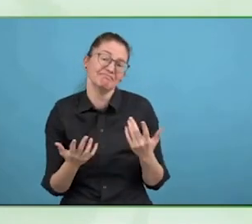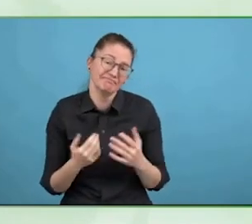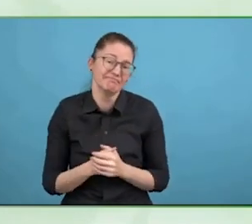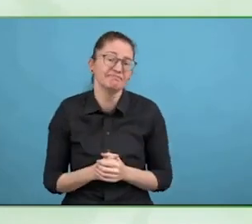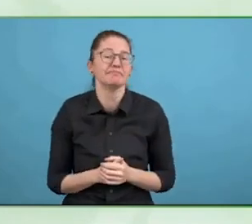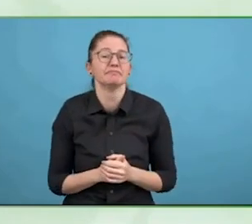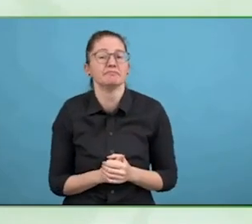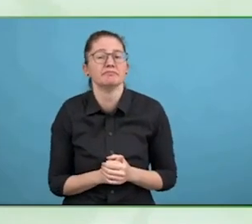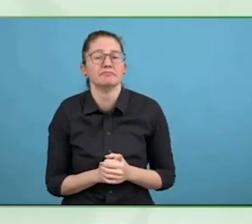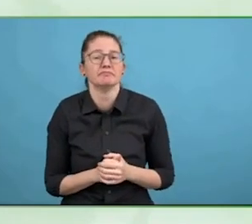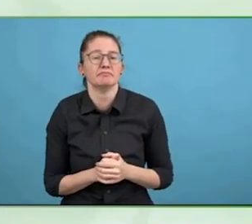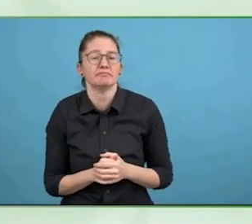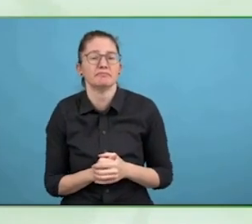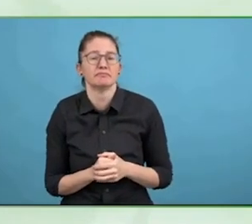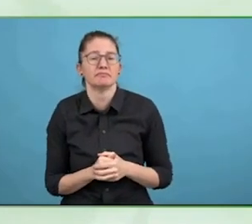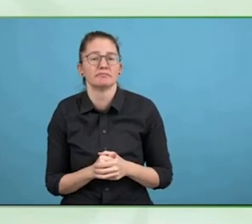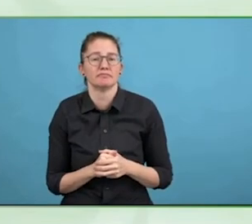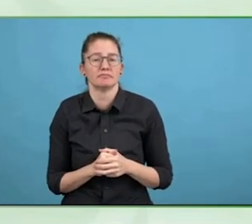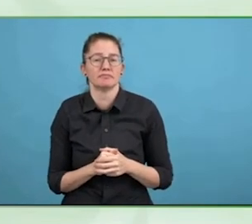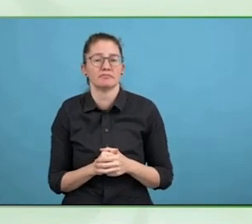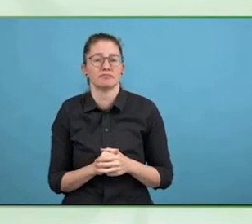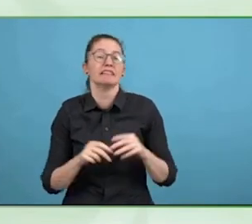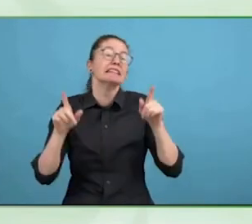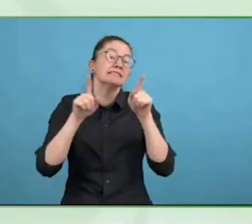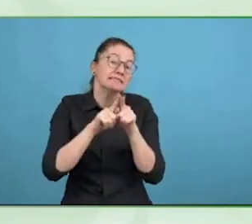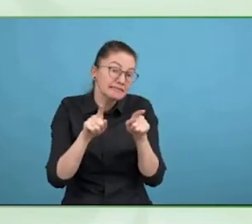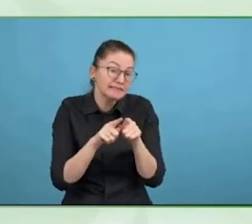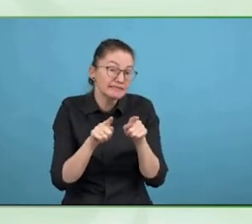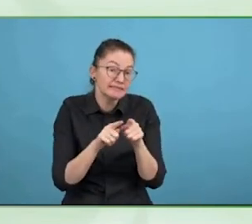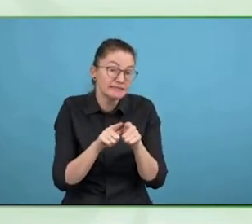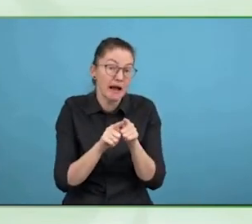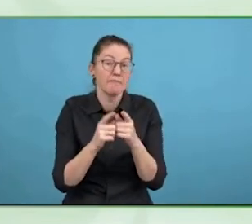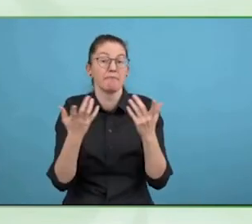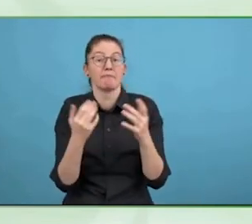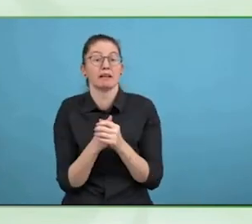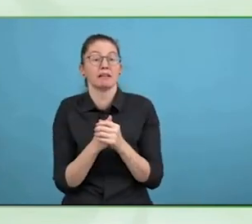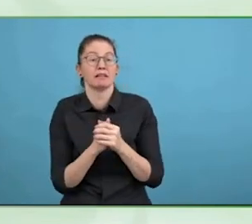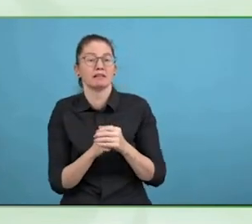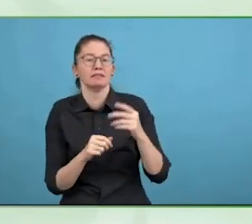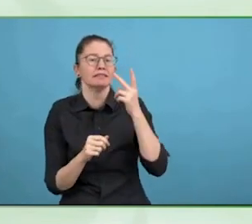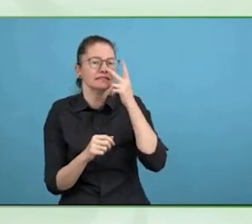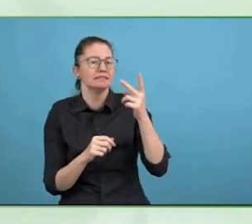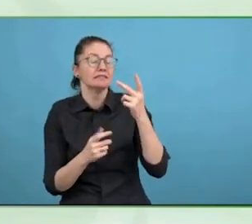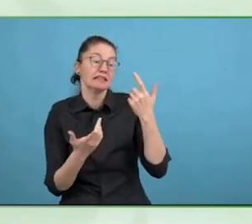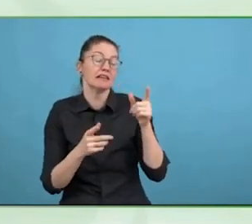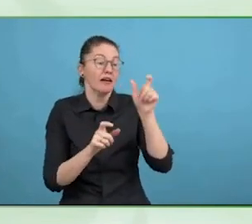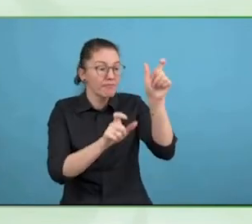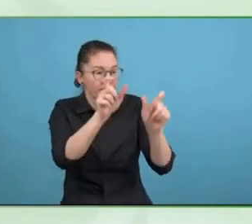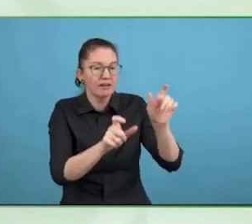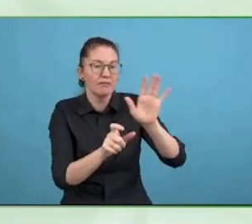I have been reminded about not only the many awards that the zero